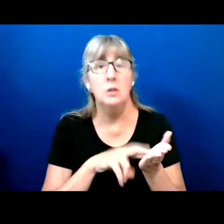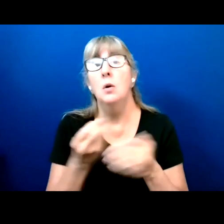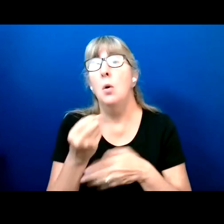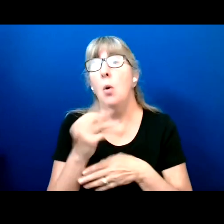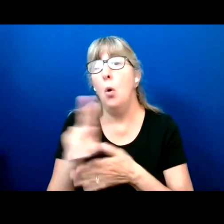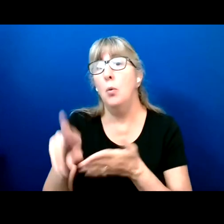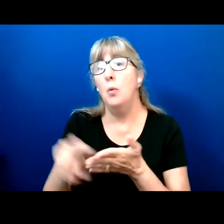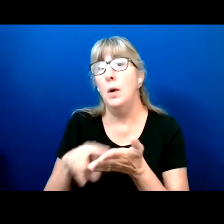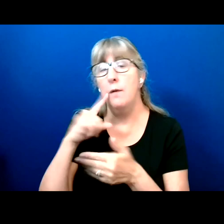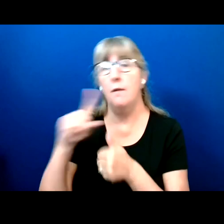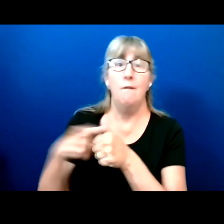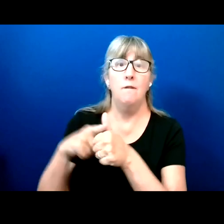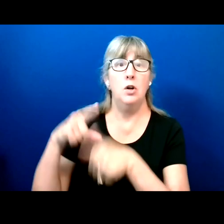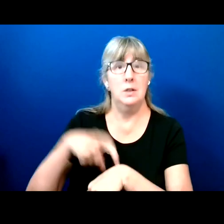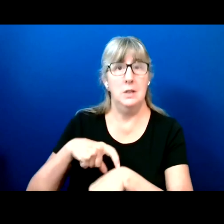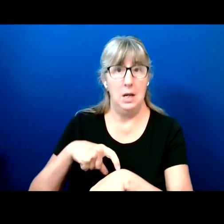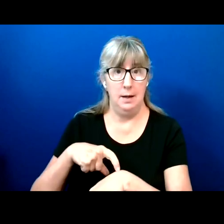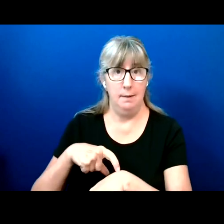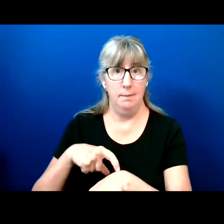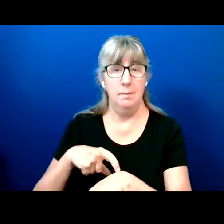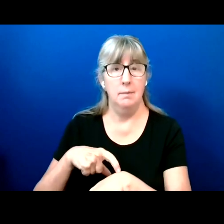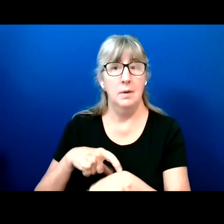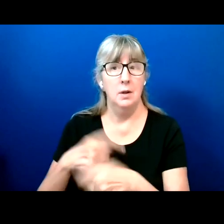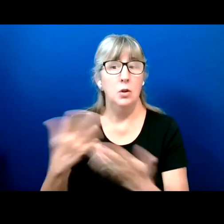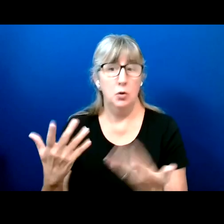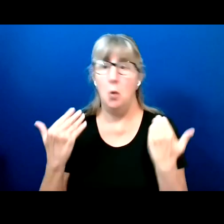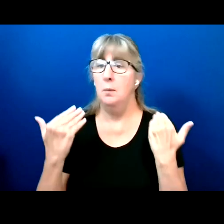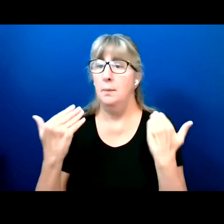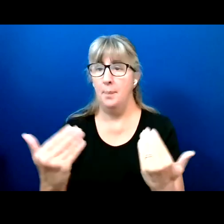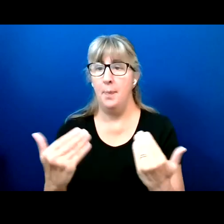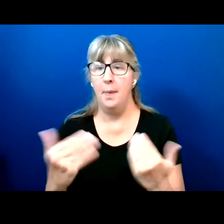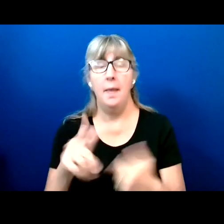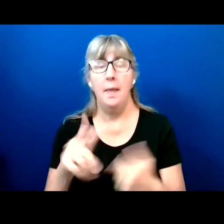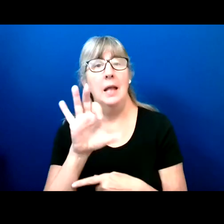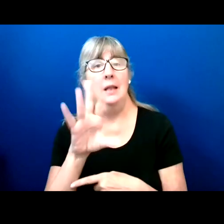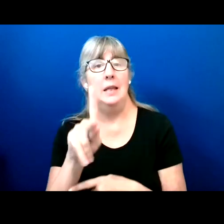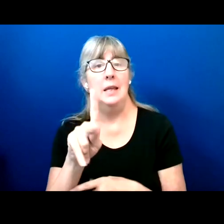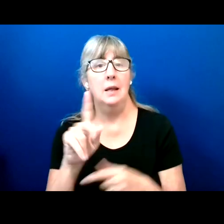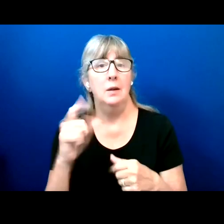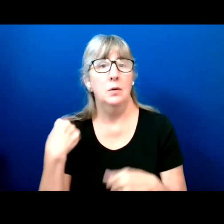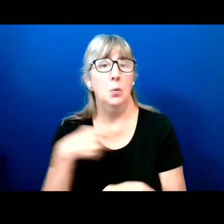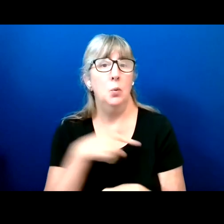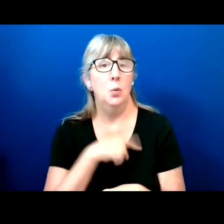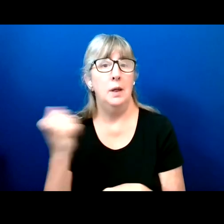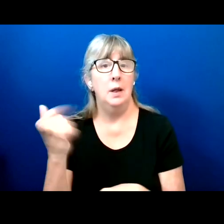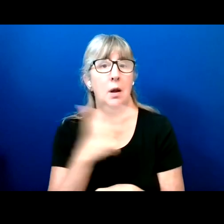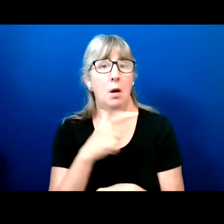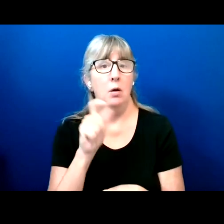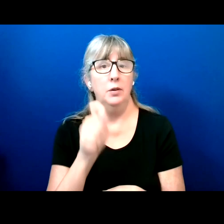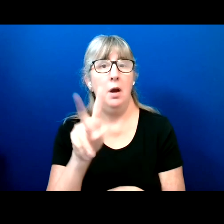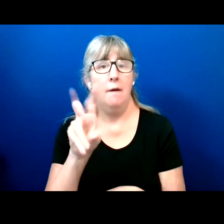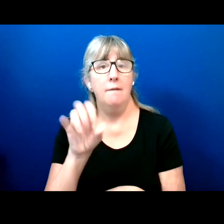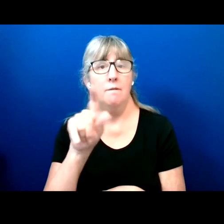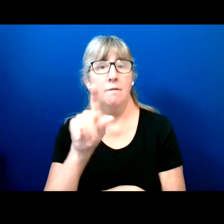first time. And so that link is weall.vote/revup.